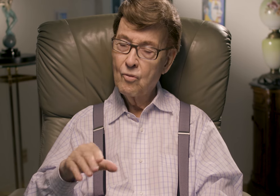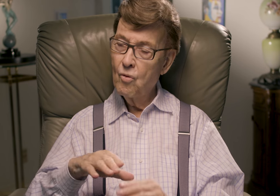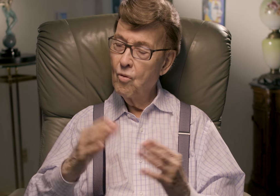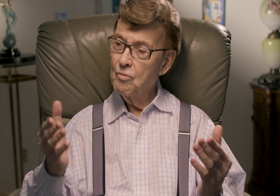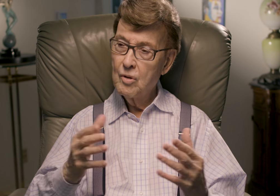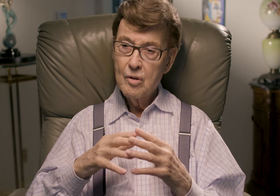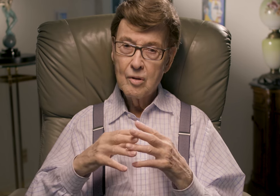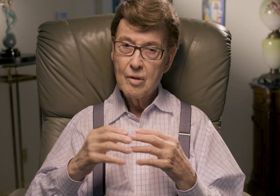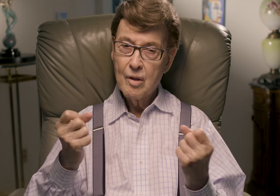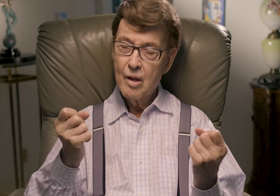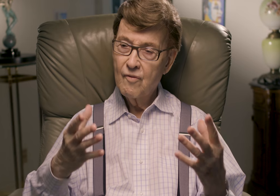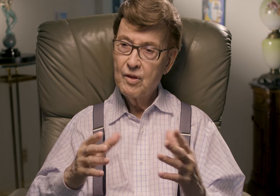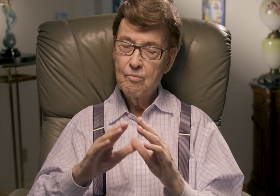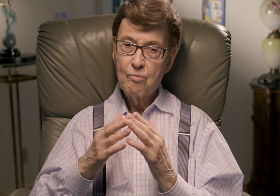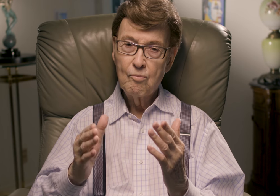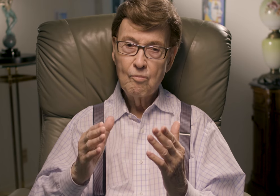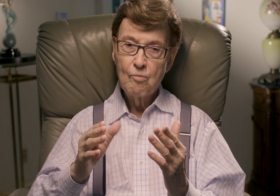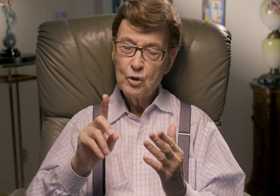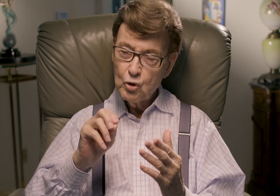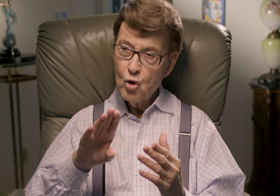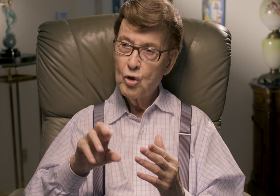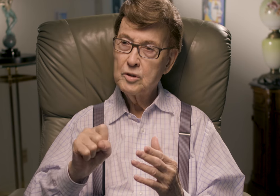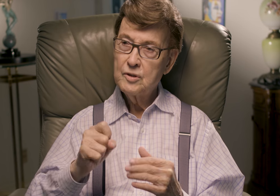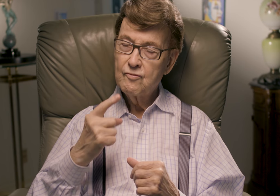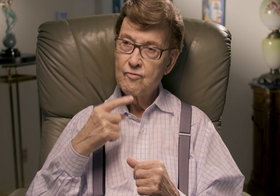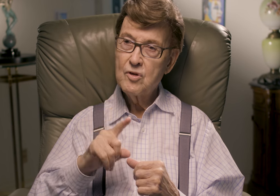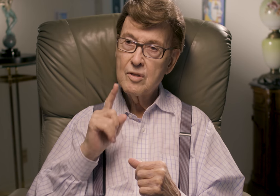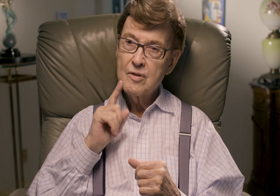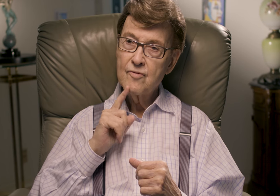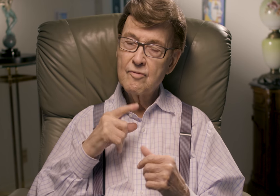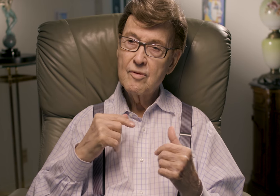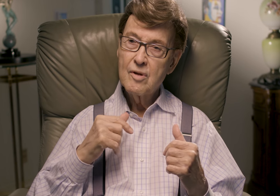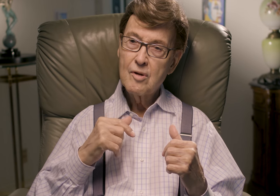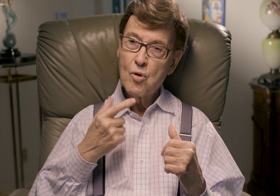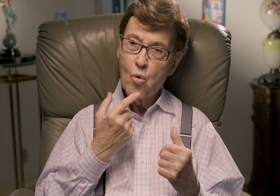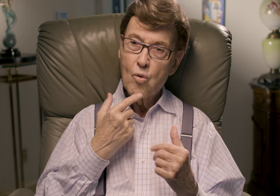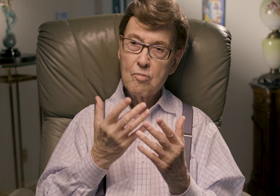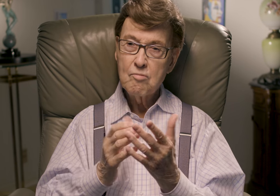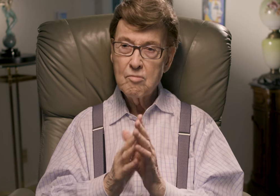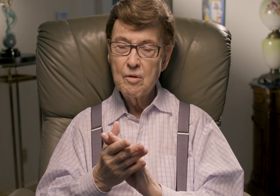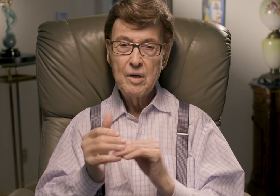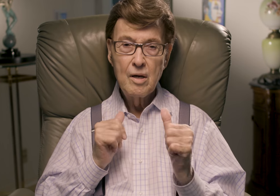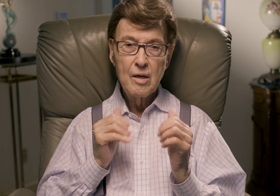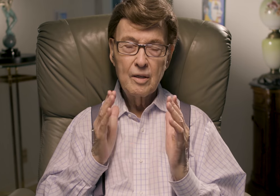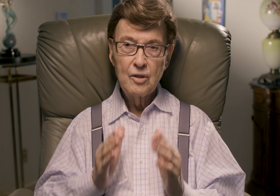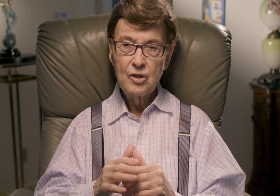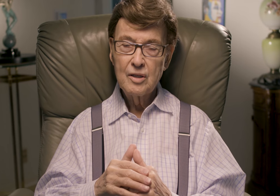for opening a lot of doors for the Deaf who want to become actors.